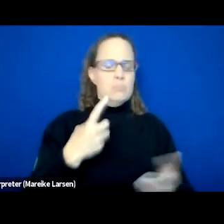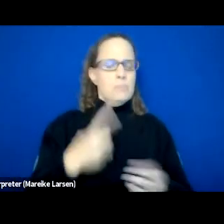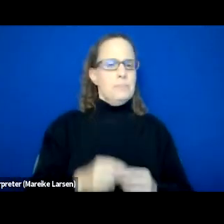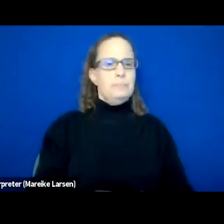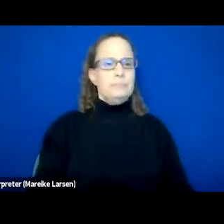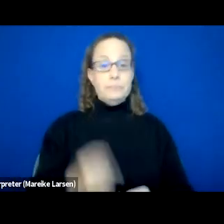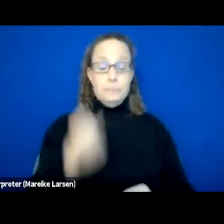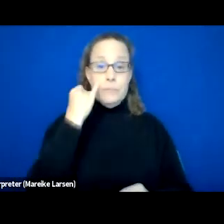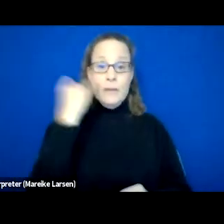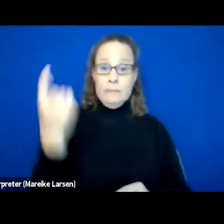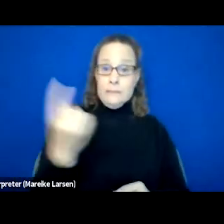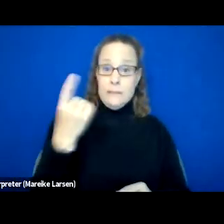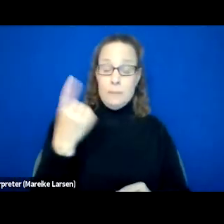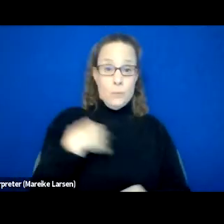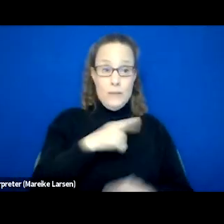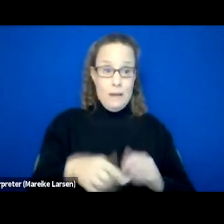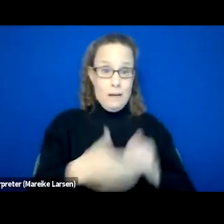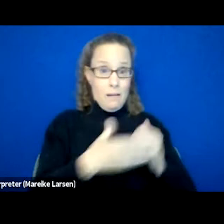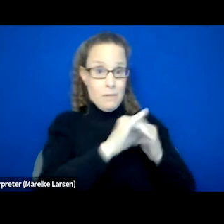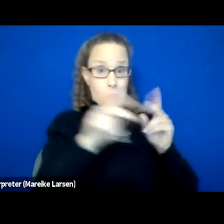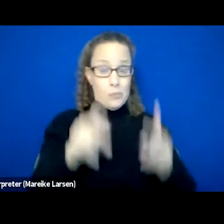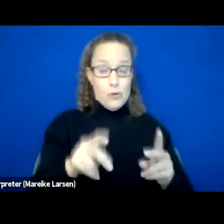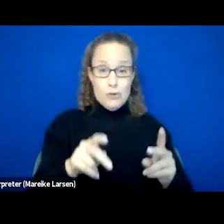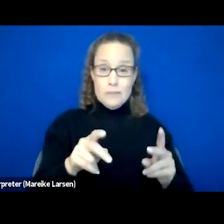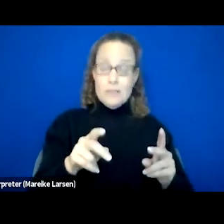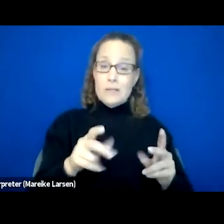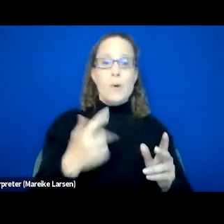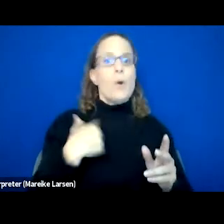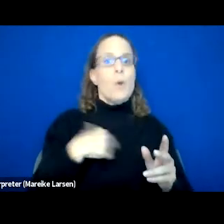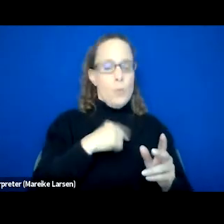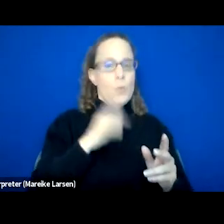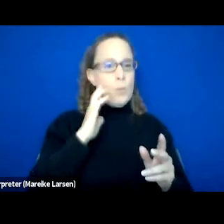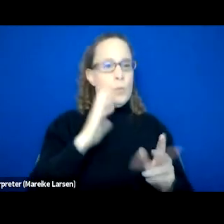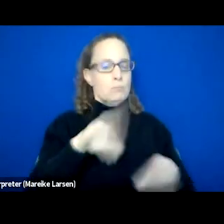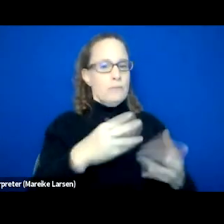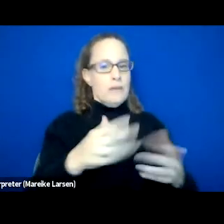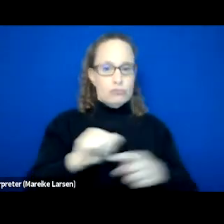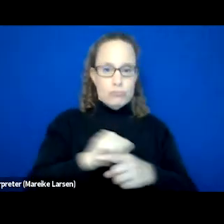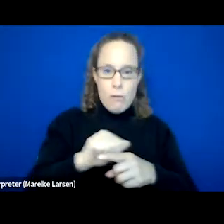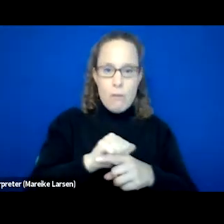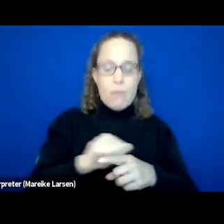If there's something that we can't help them in the immediate with, we put them through employment access center,